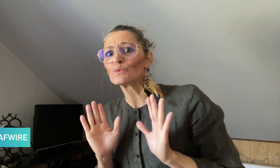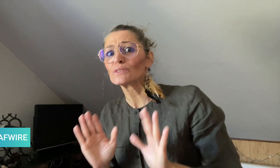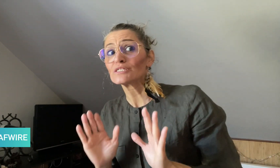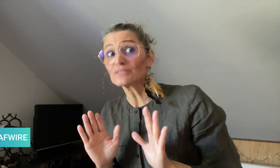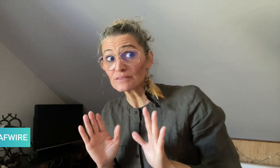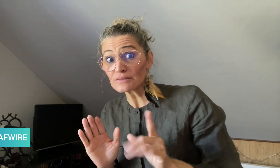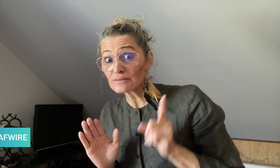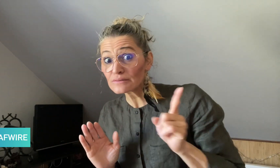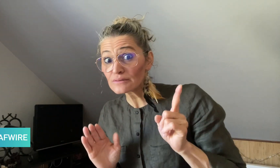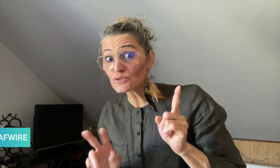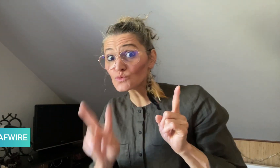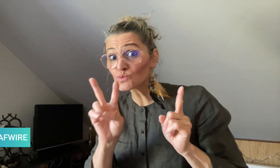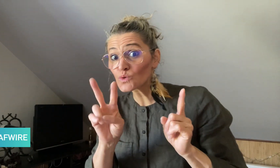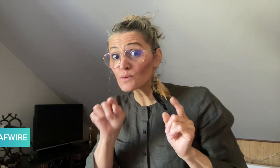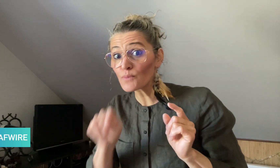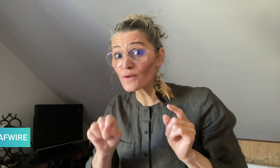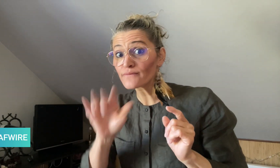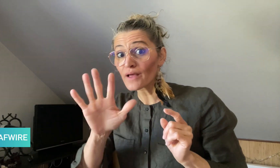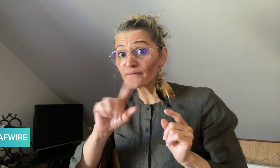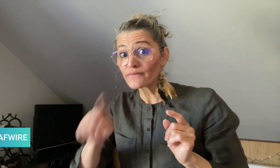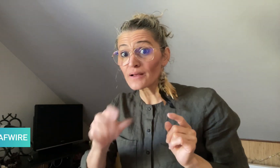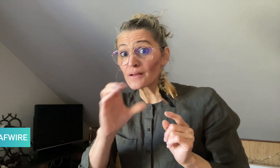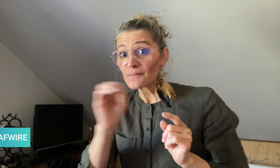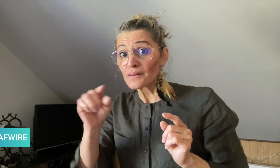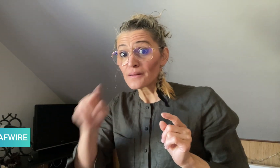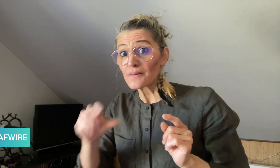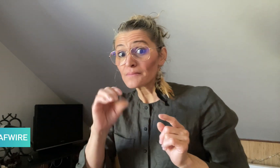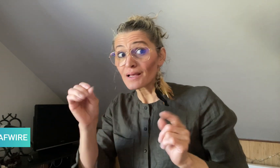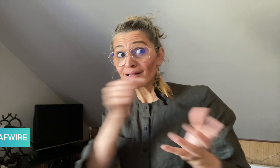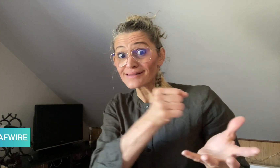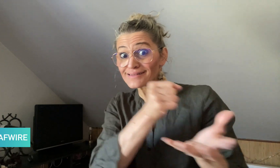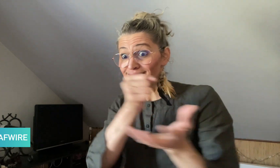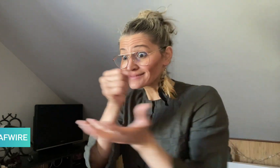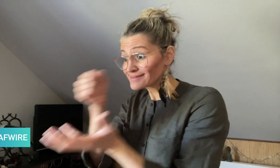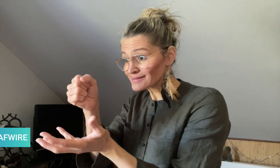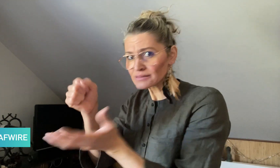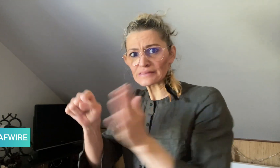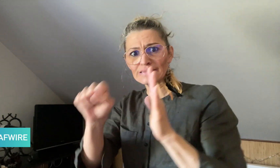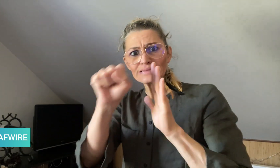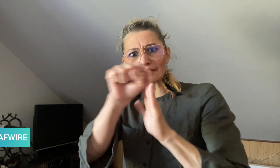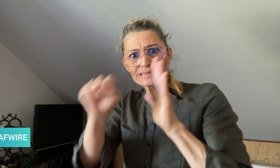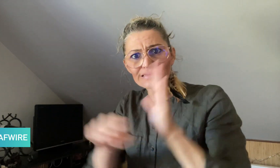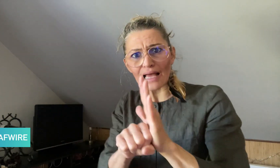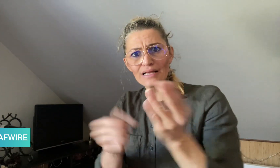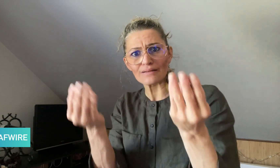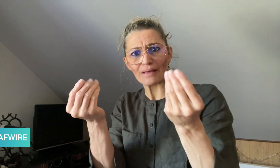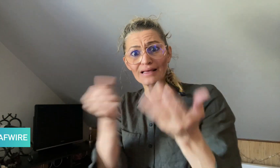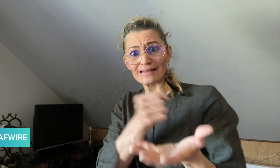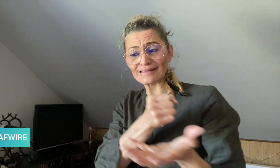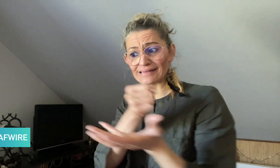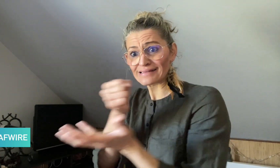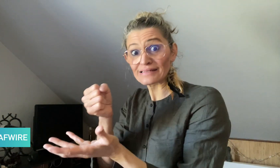but are waiting to receive the $2.5 million in state